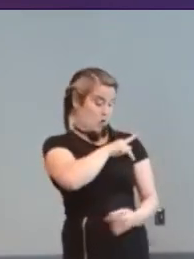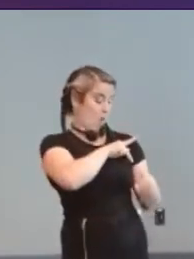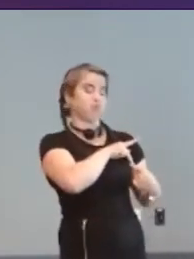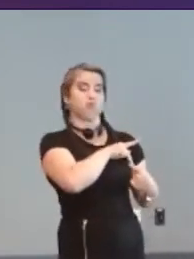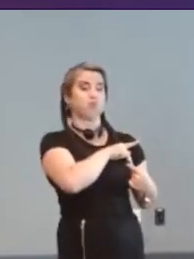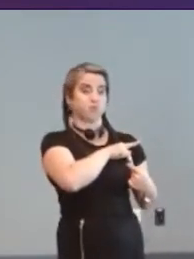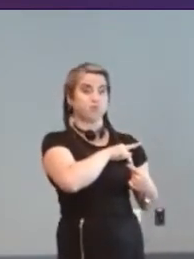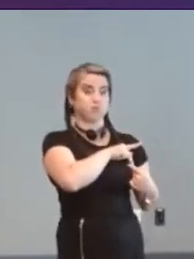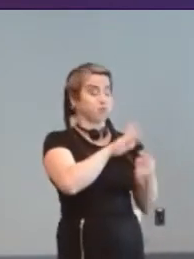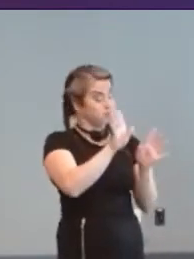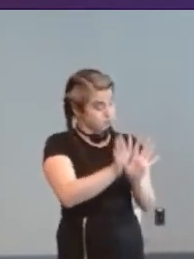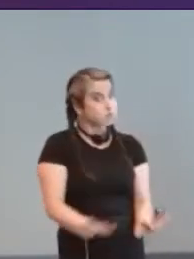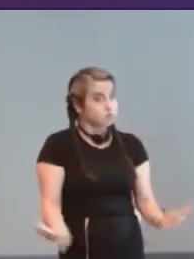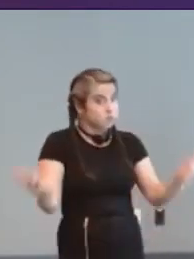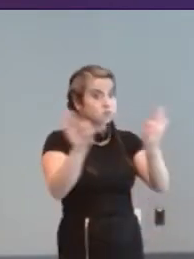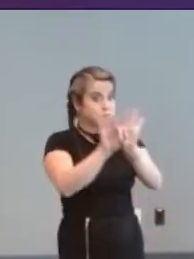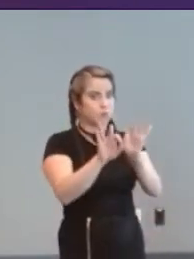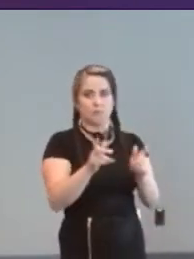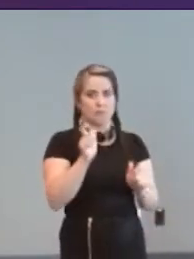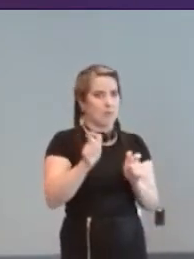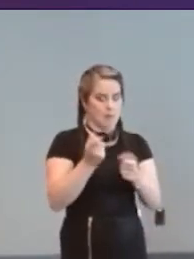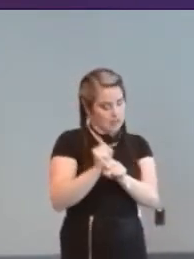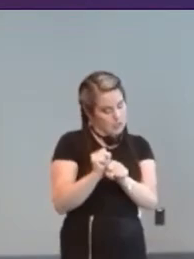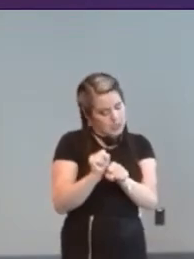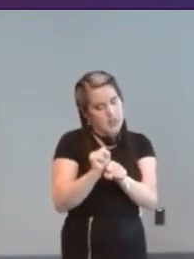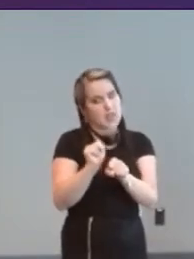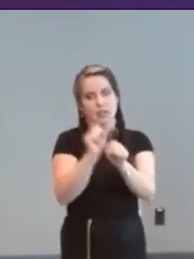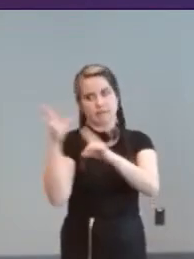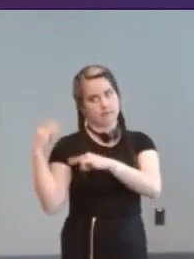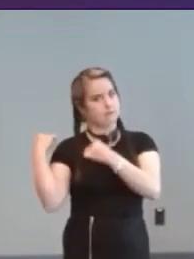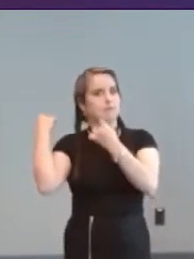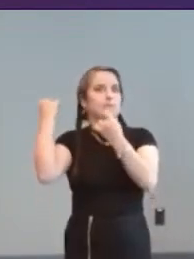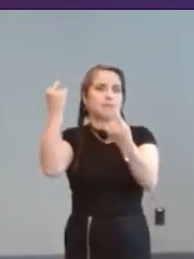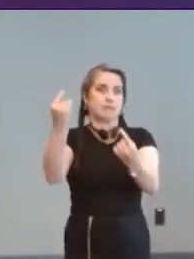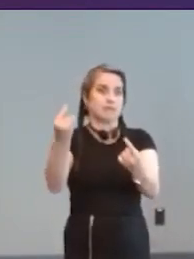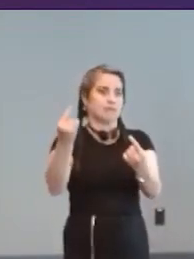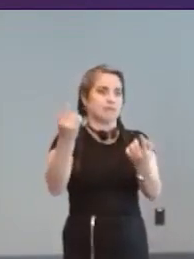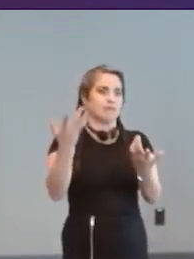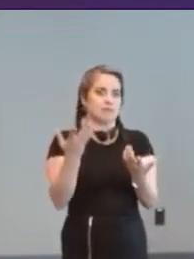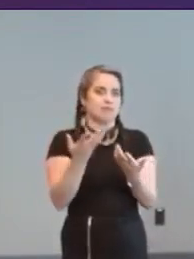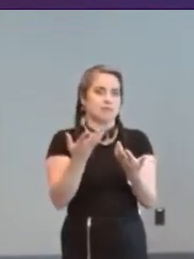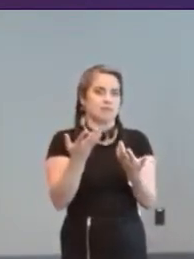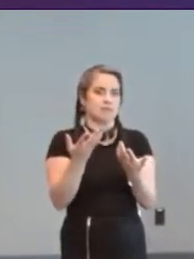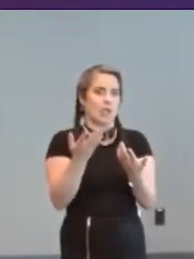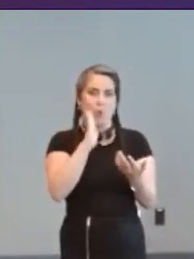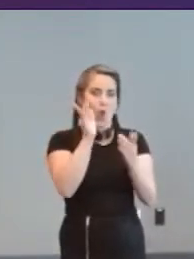chipping away at it since the beginning but it would never stop being the key thing I think.